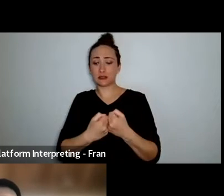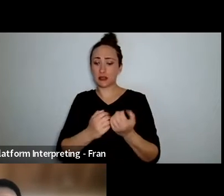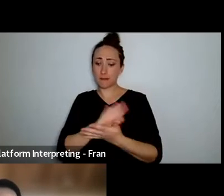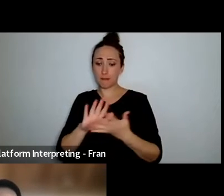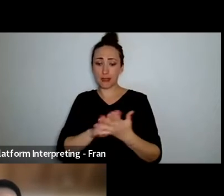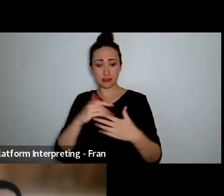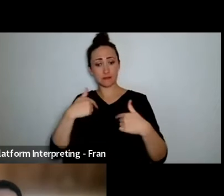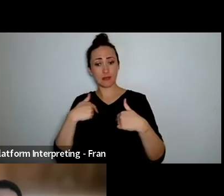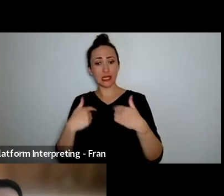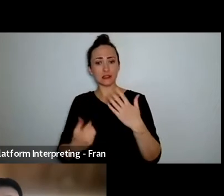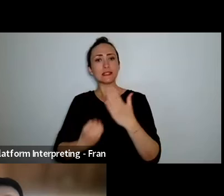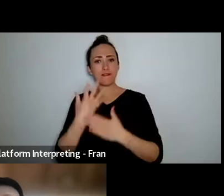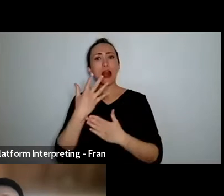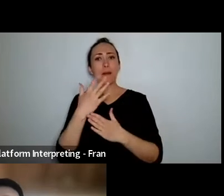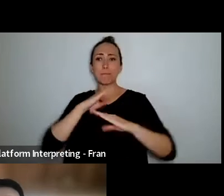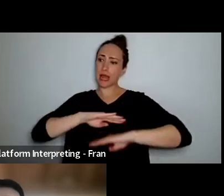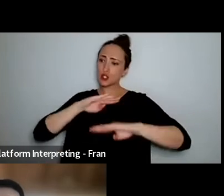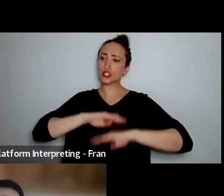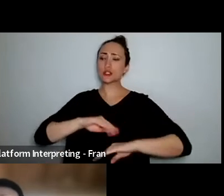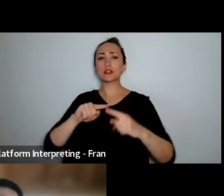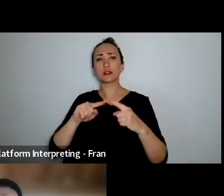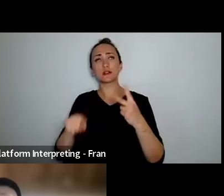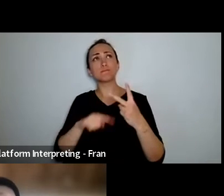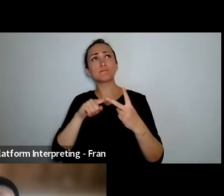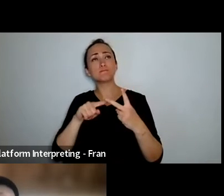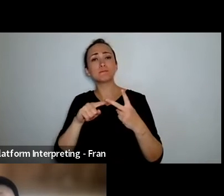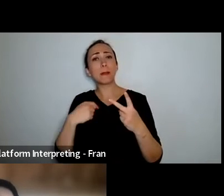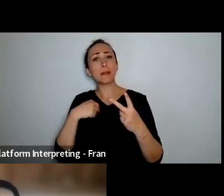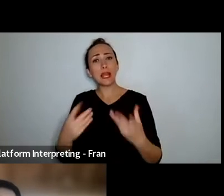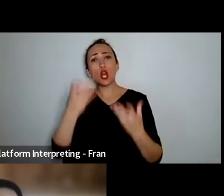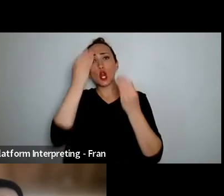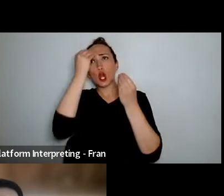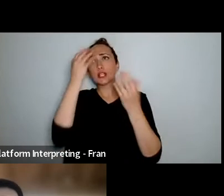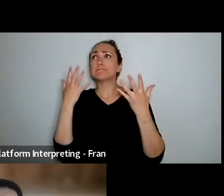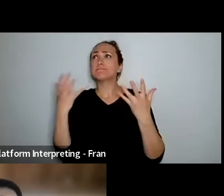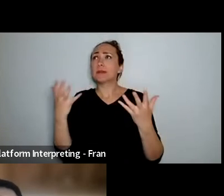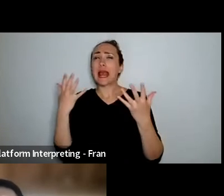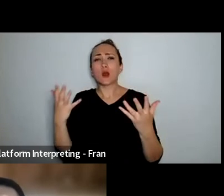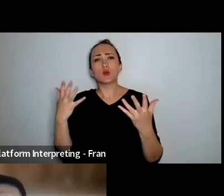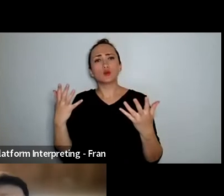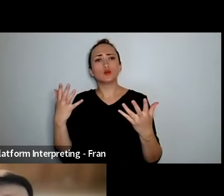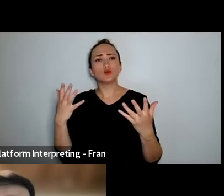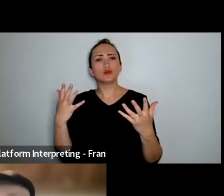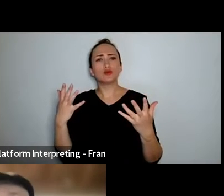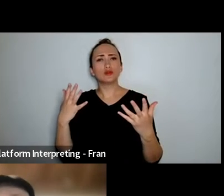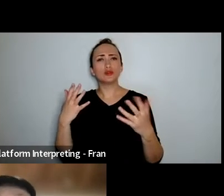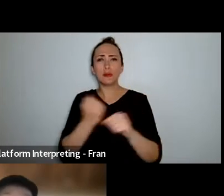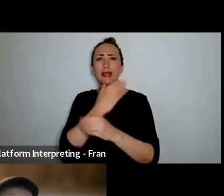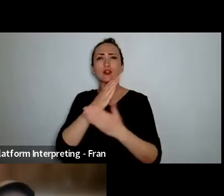in regards to patience um learning how to try to be clear in what